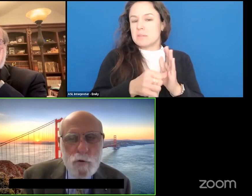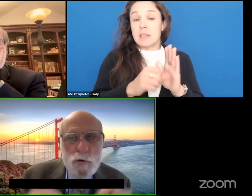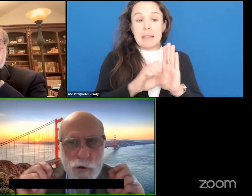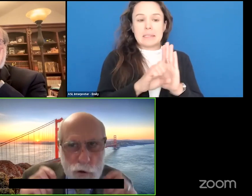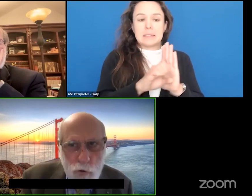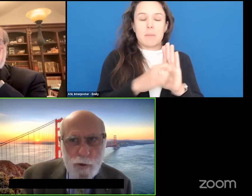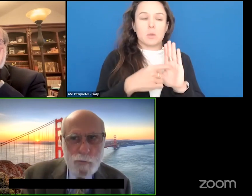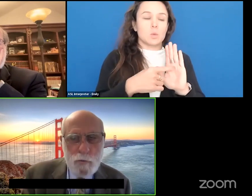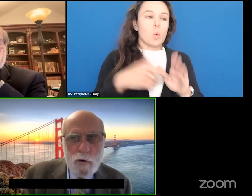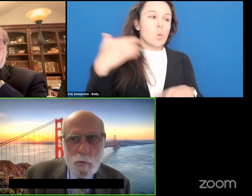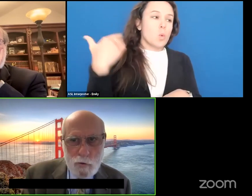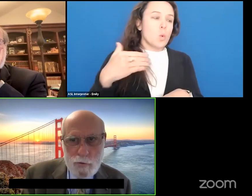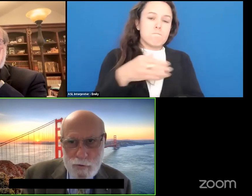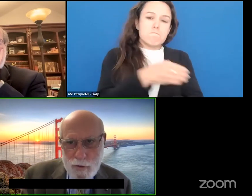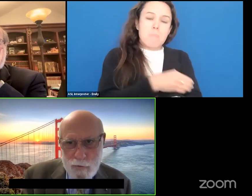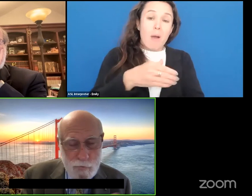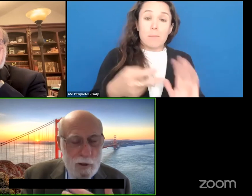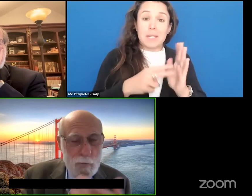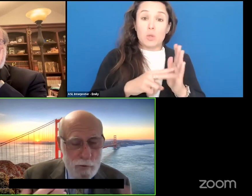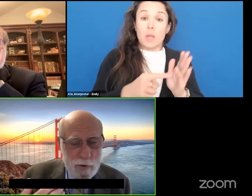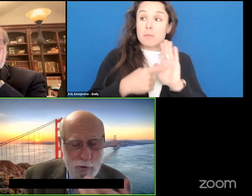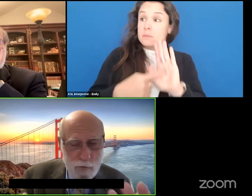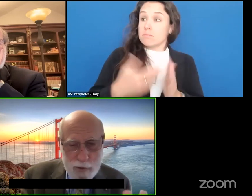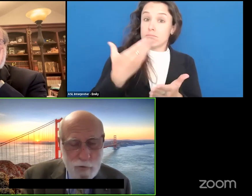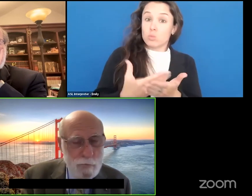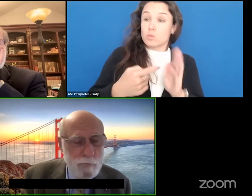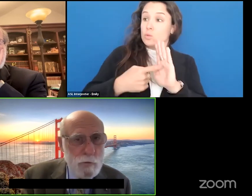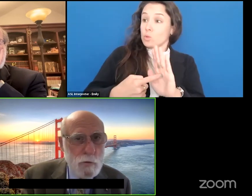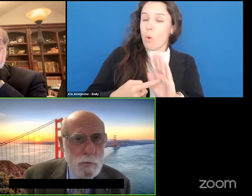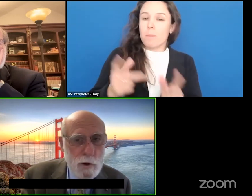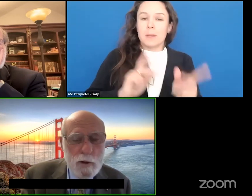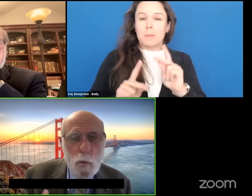If you can show people what works – for example, in the case of visual impairment